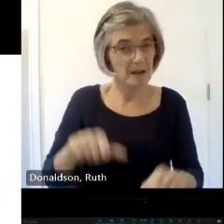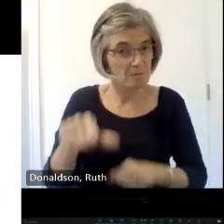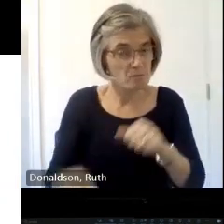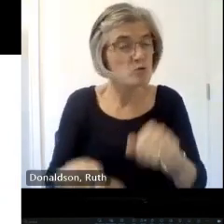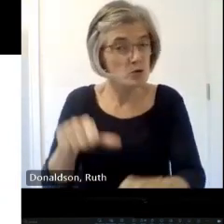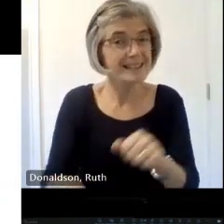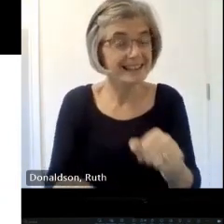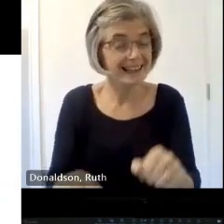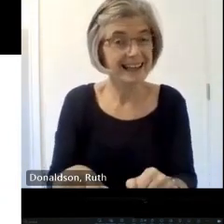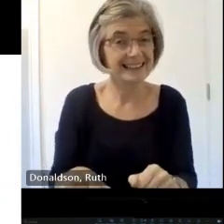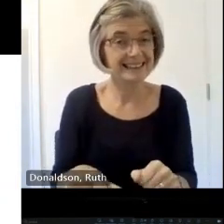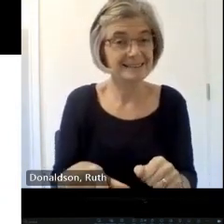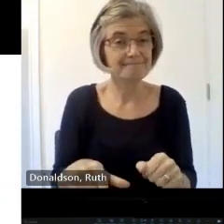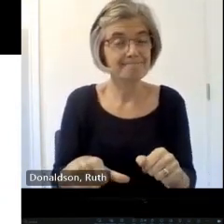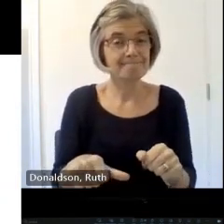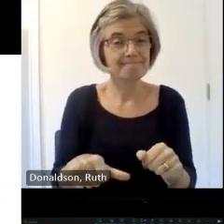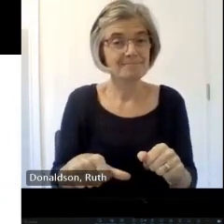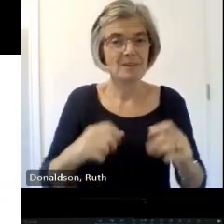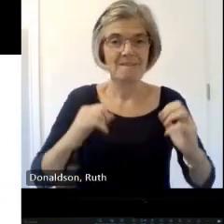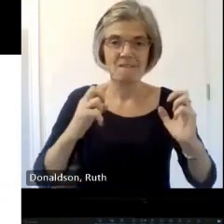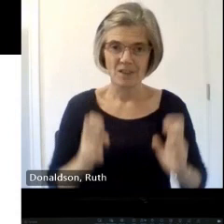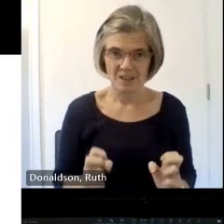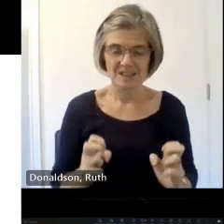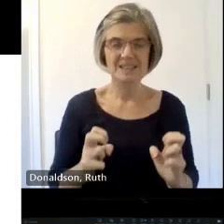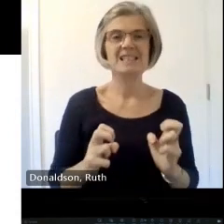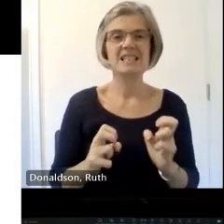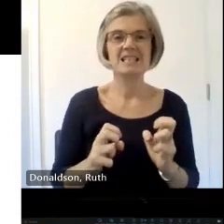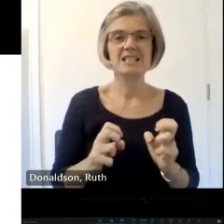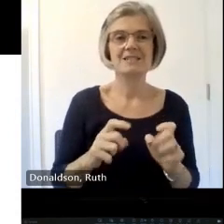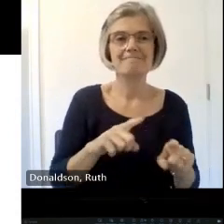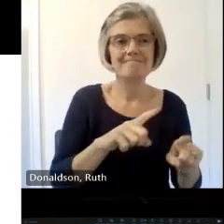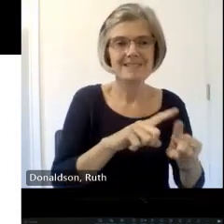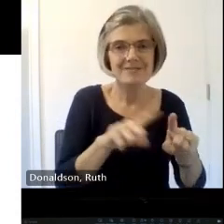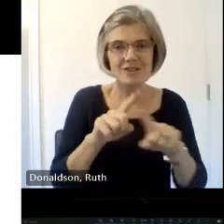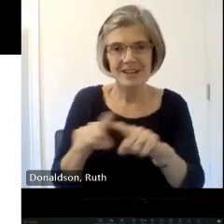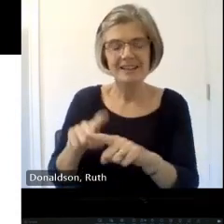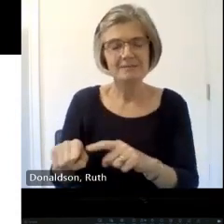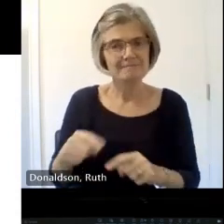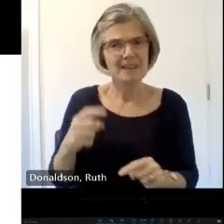church I guess it might be locally dependent but certainly the ones I see have been really detailed